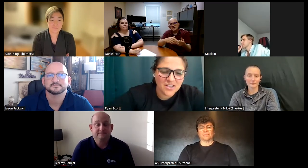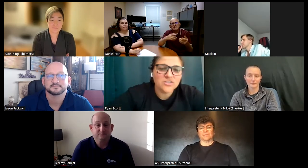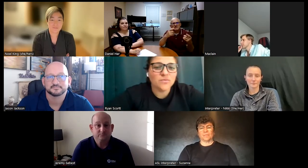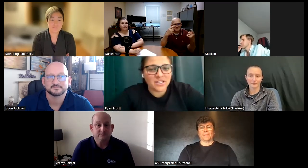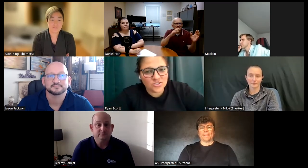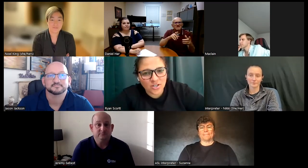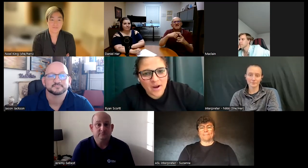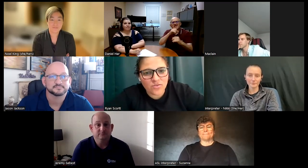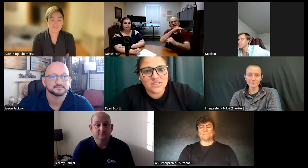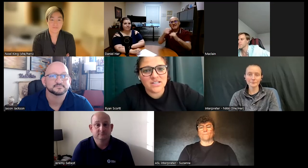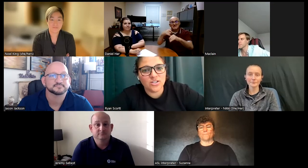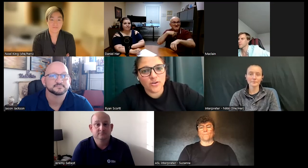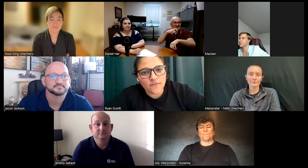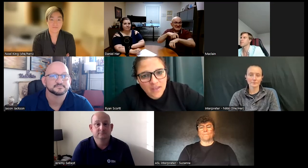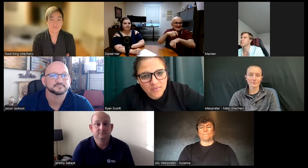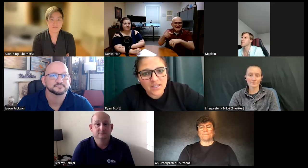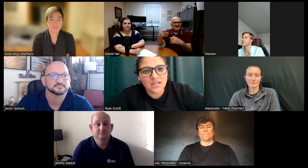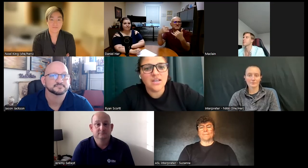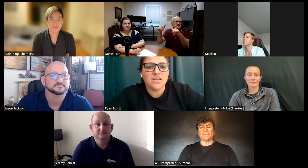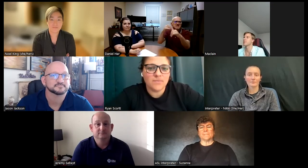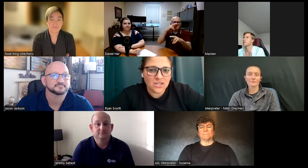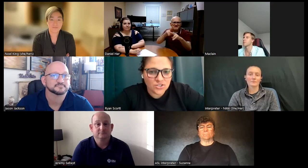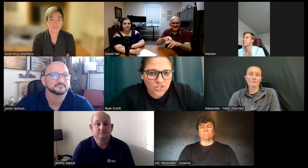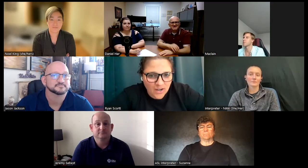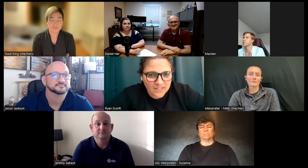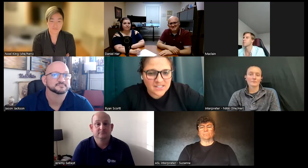so making sure you're prioritizing your family and making sure you're having